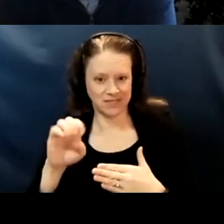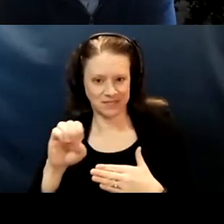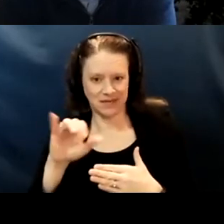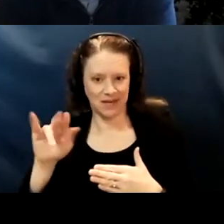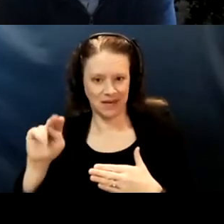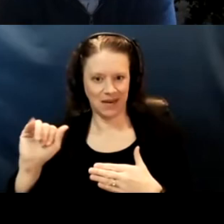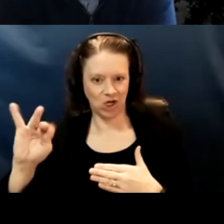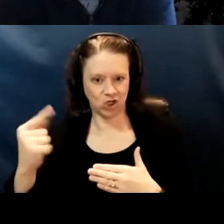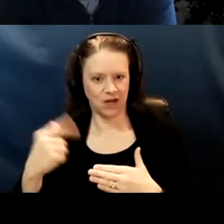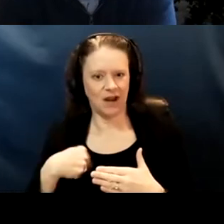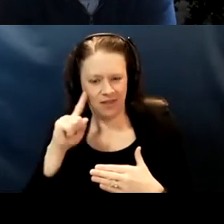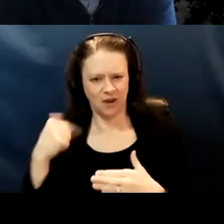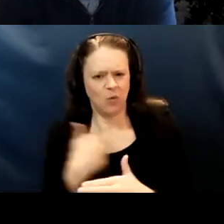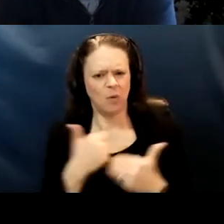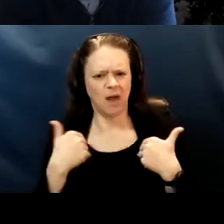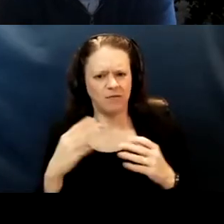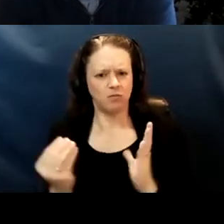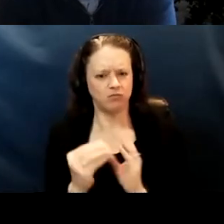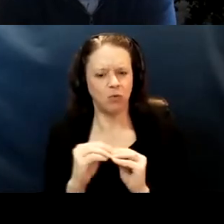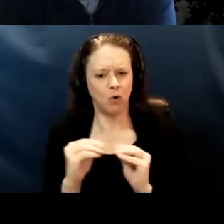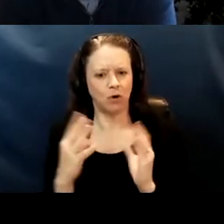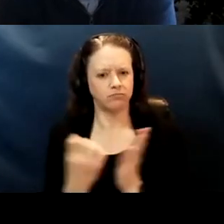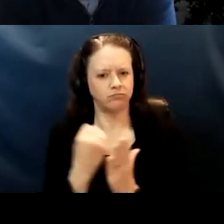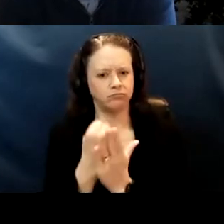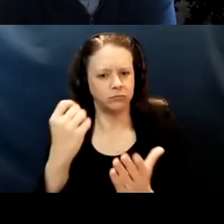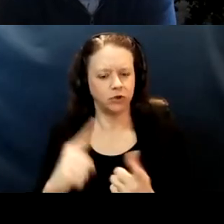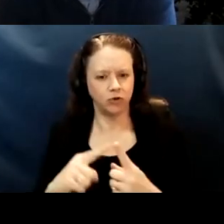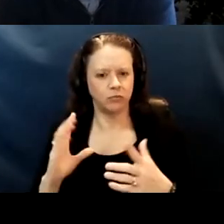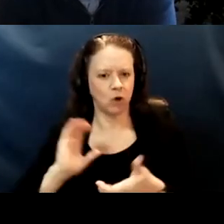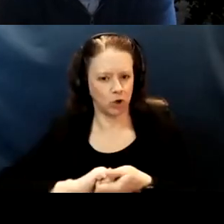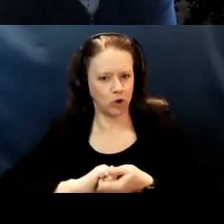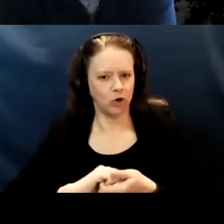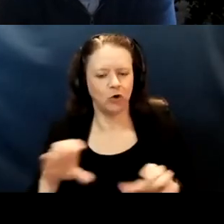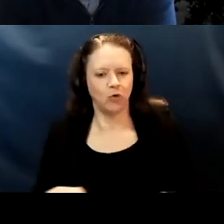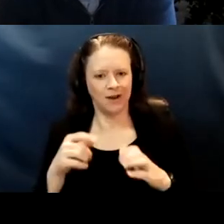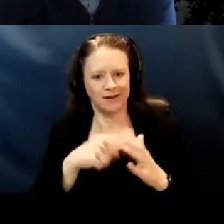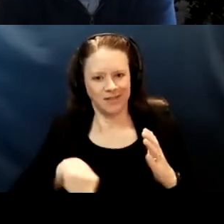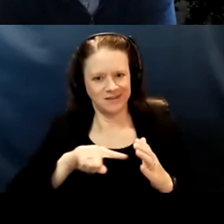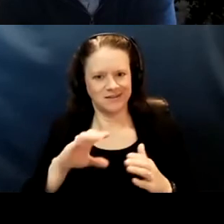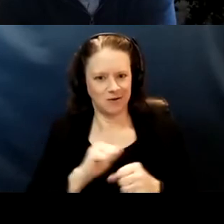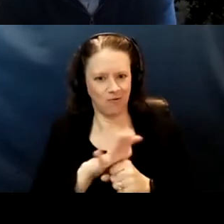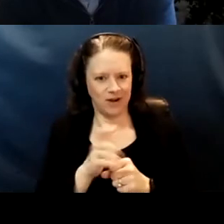the strong partnerships that we've formed in doing all of this COVID-19 work. So with that I'll turn back to Sylvia.